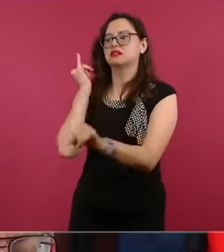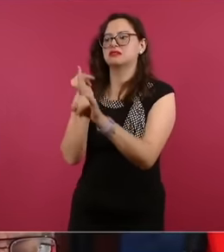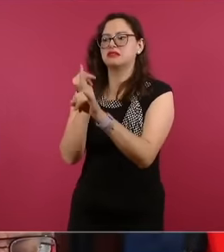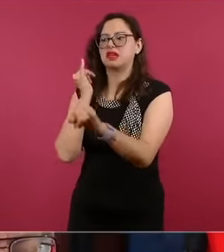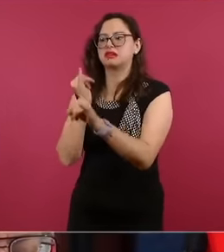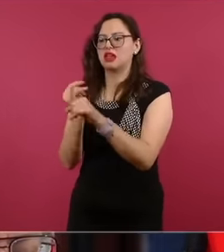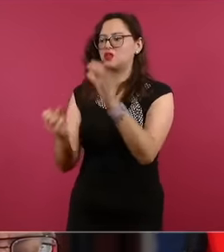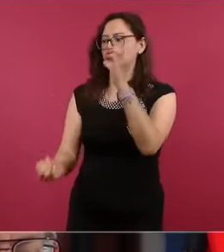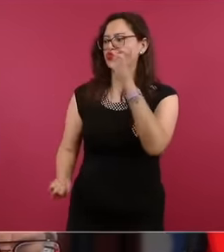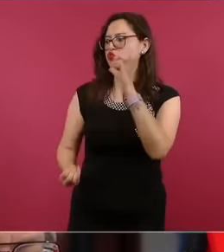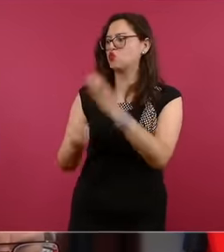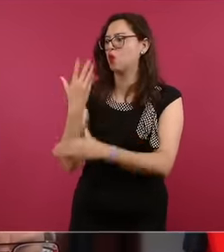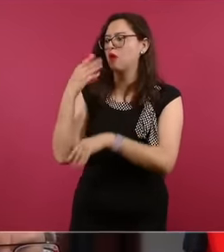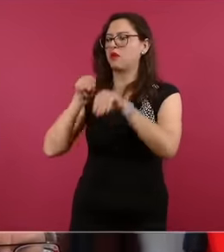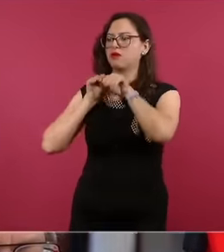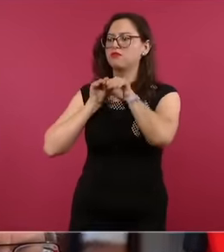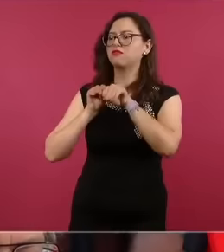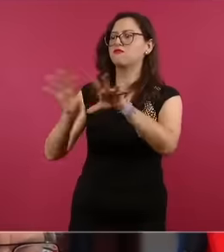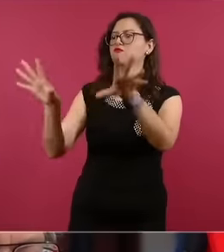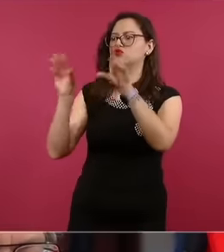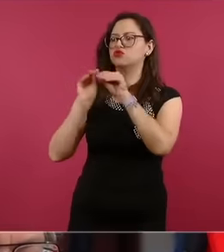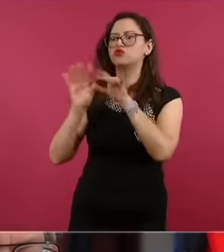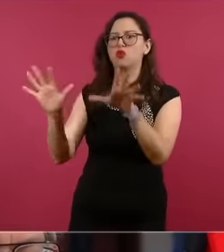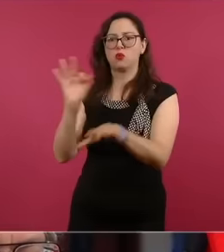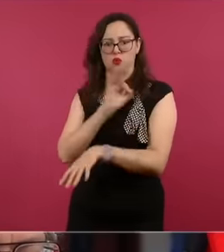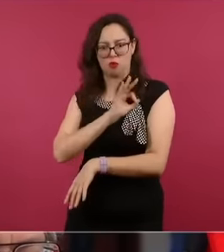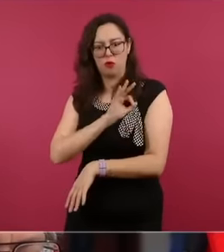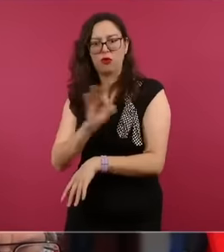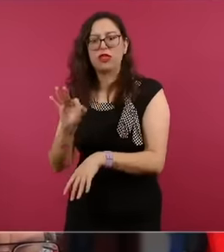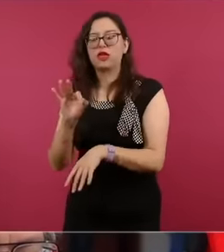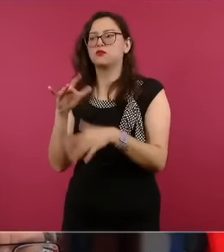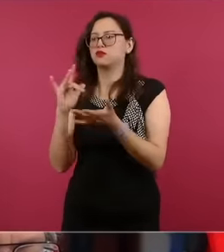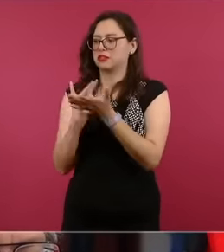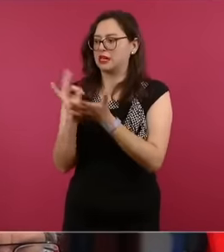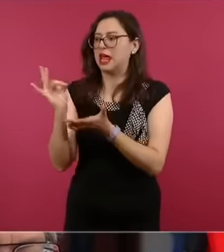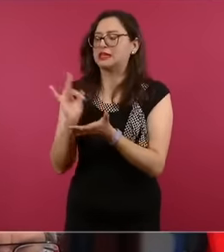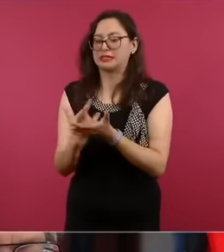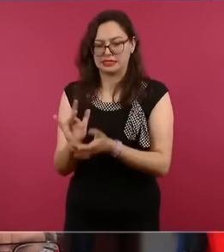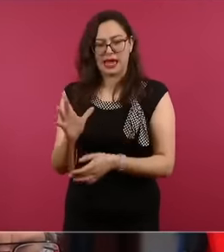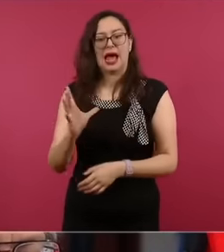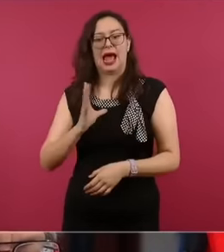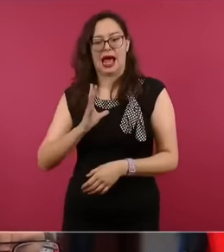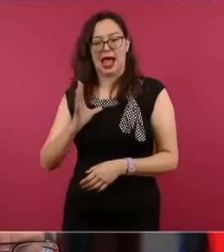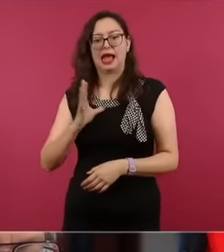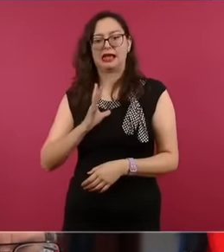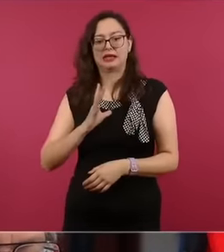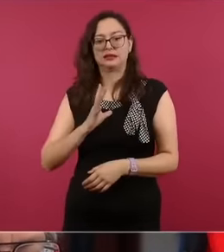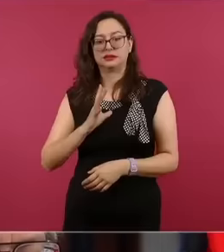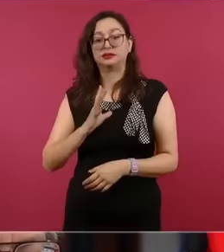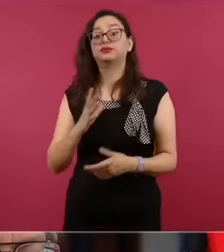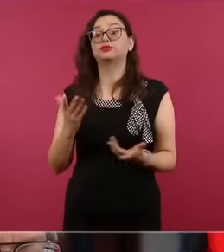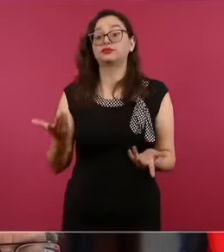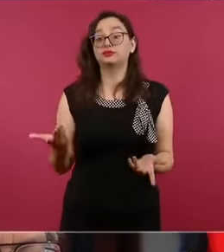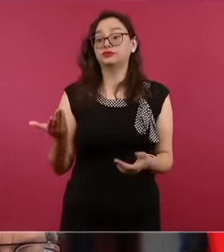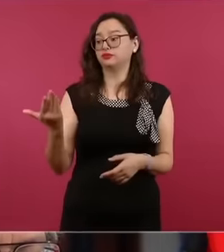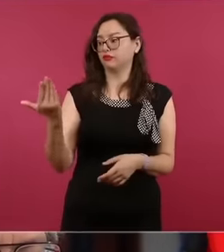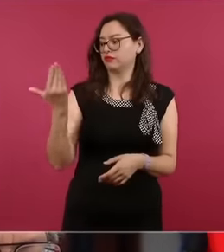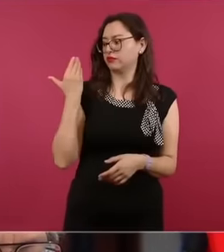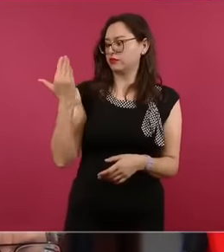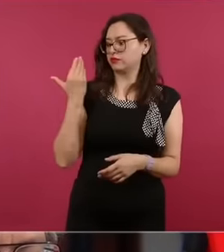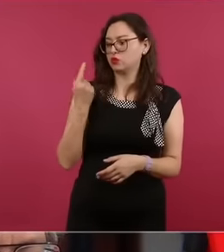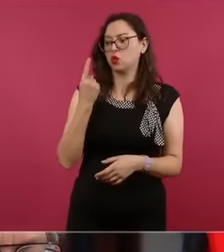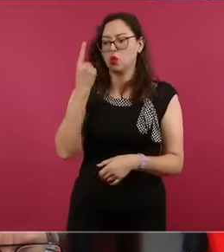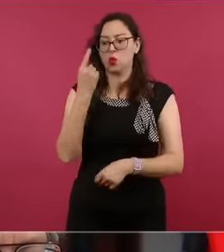social networks uh a few months ago a colleague spoke about a international meeting